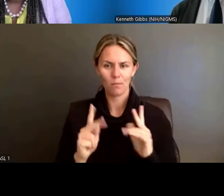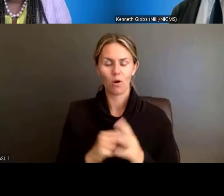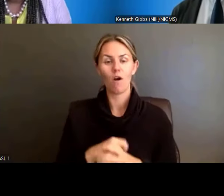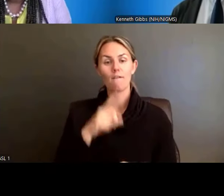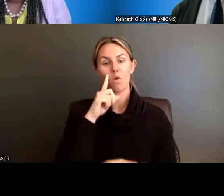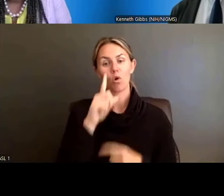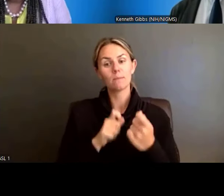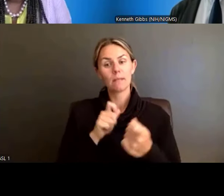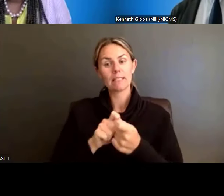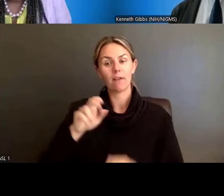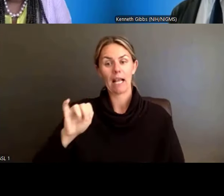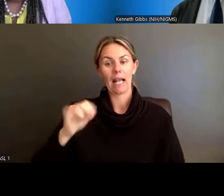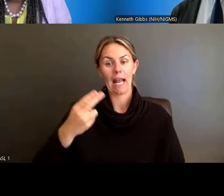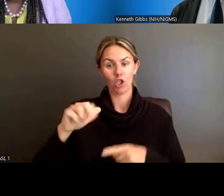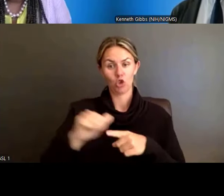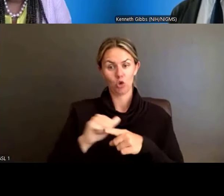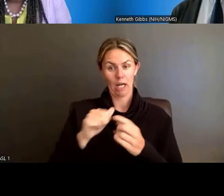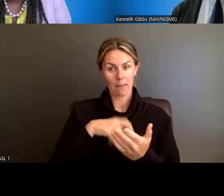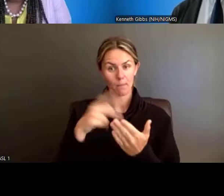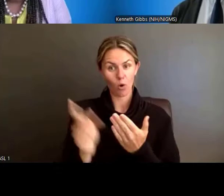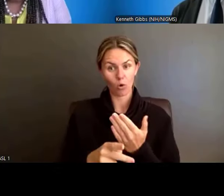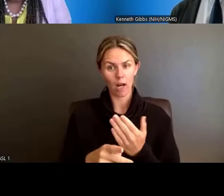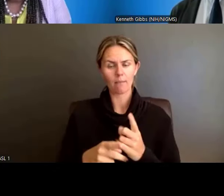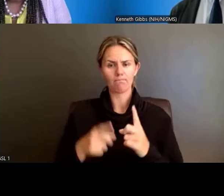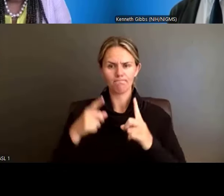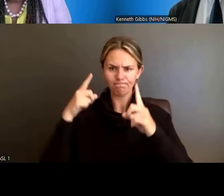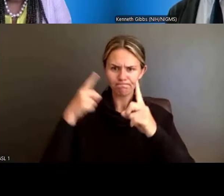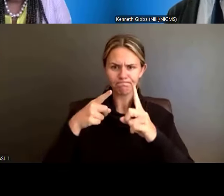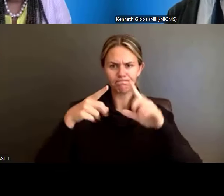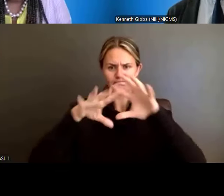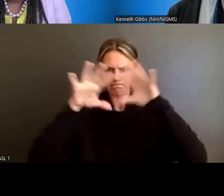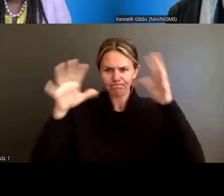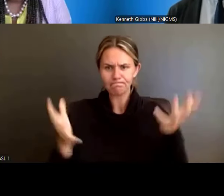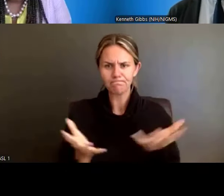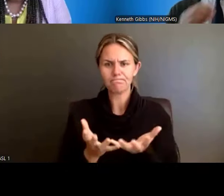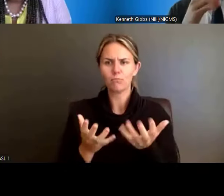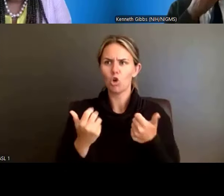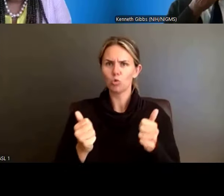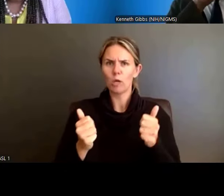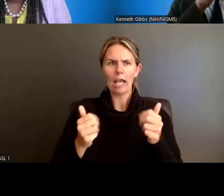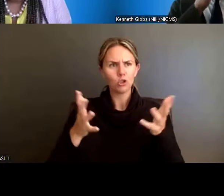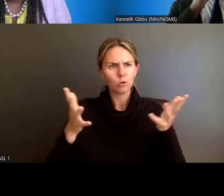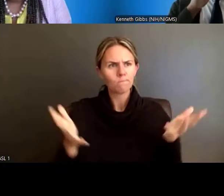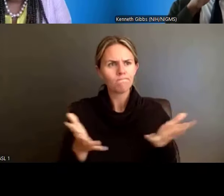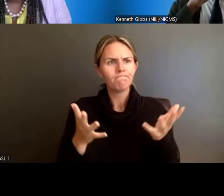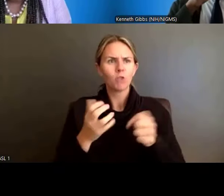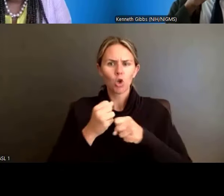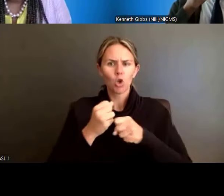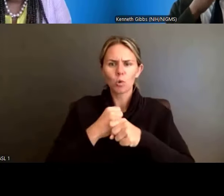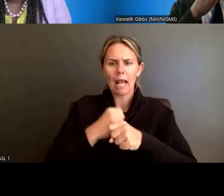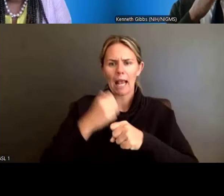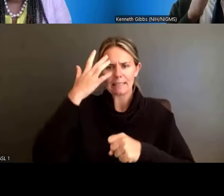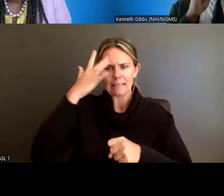has the overall goal of producing scholars that have the necessary skills to move to the next phase of their careers